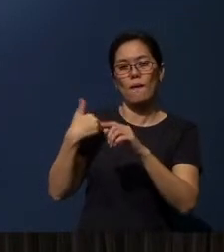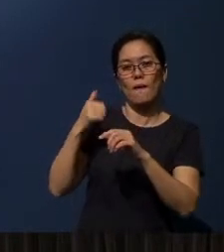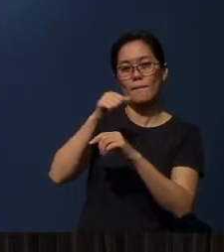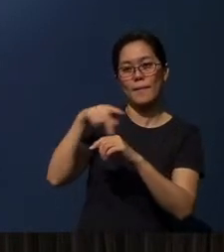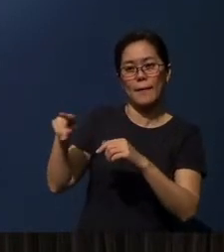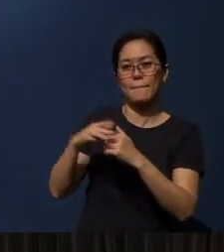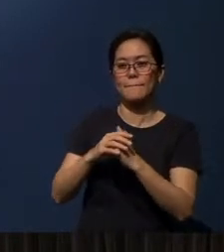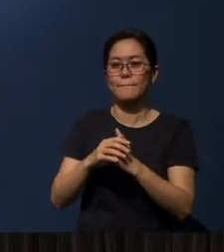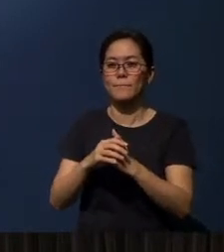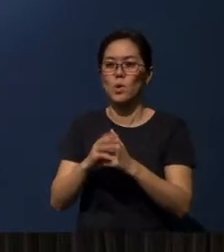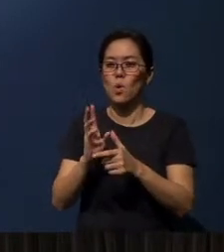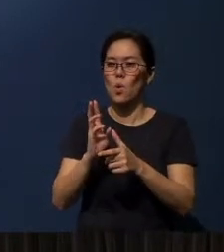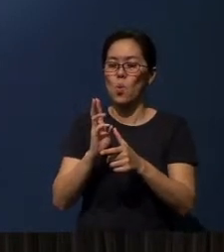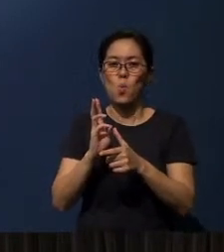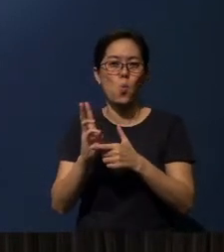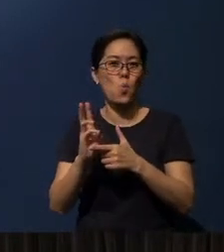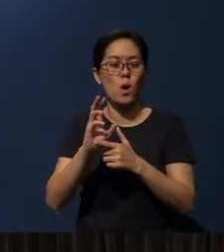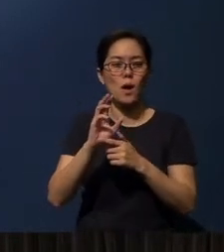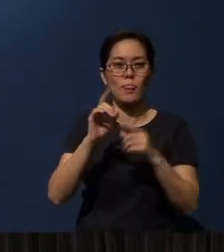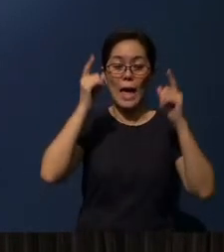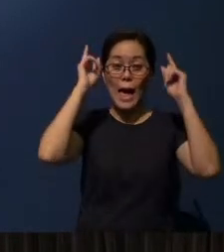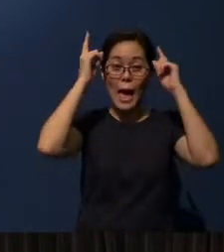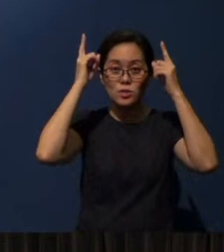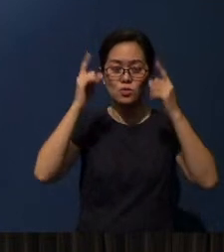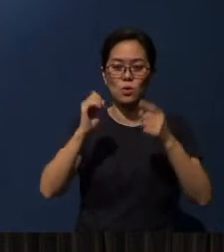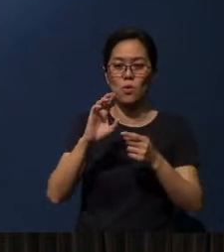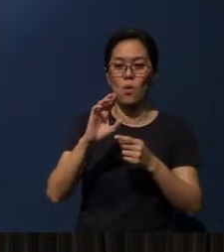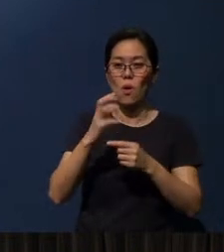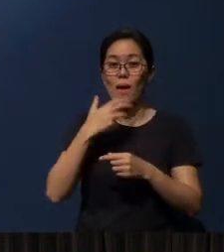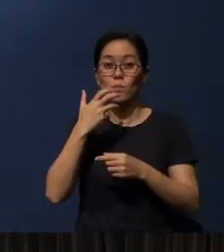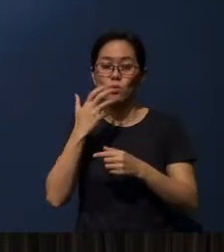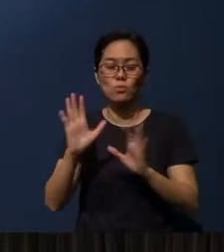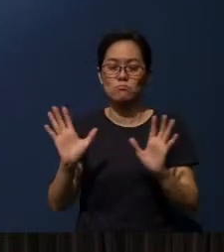whether it's Android or Apple. Okay?